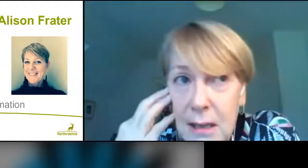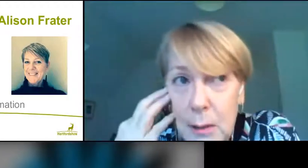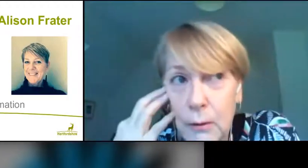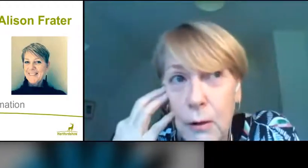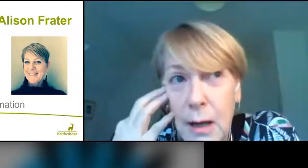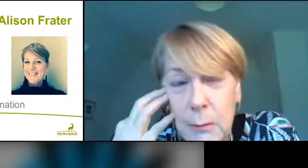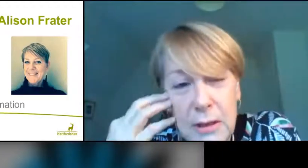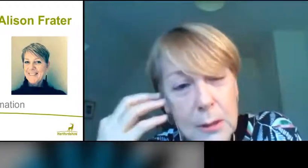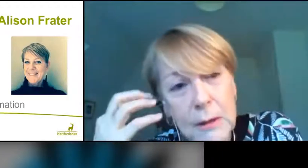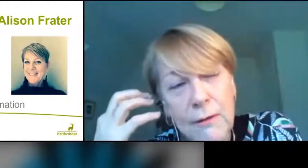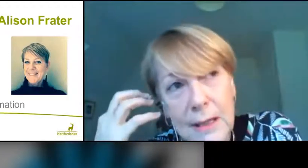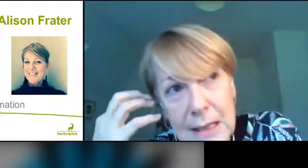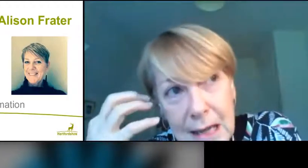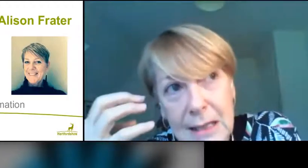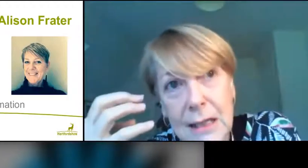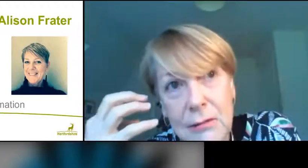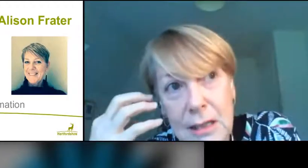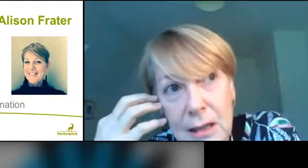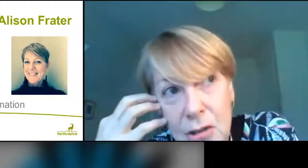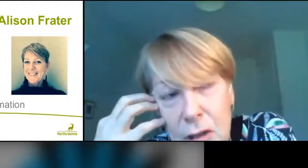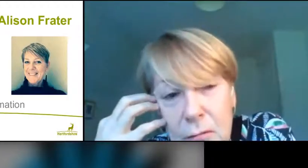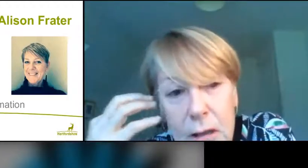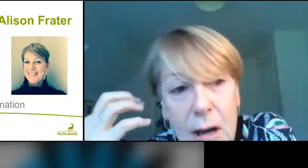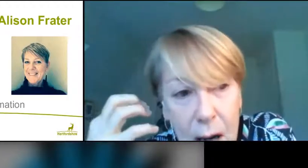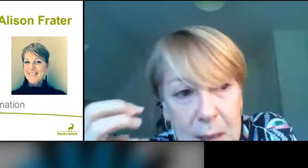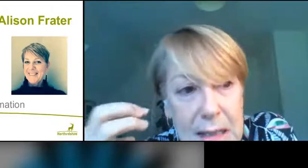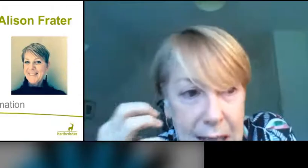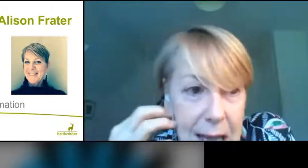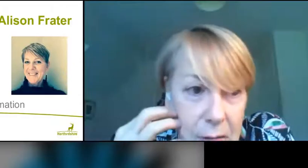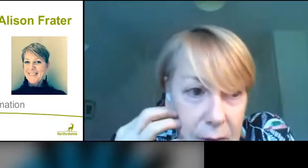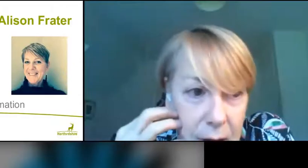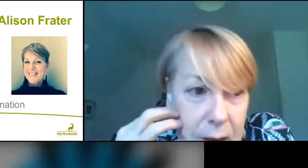years beforehand, but there's been fantastic research and a real coming together of our